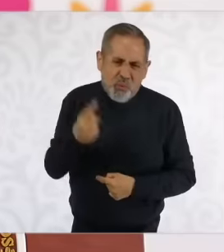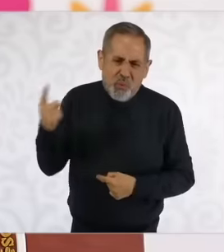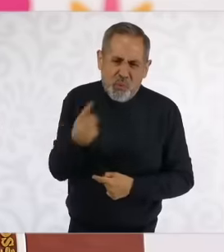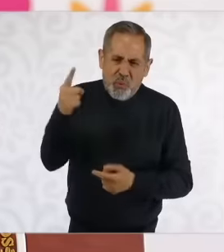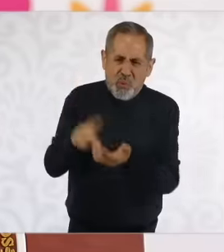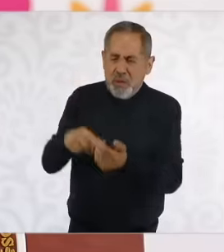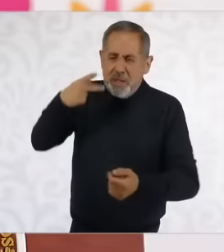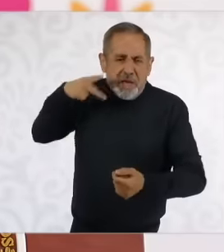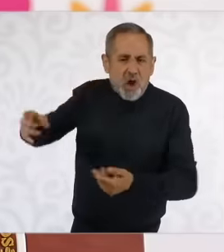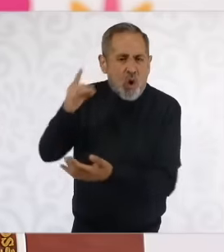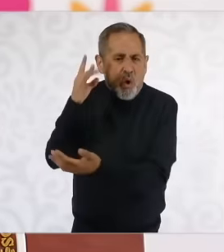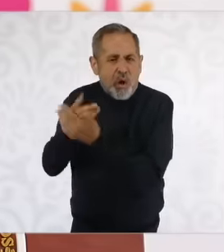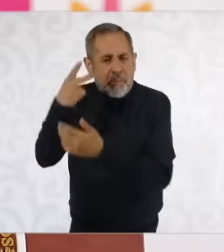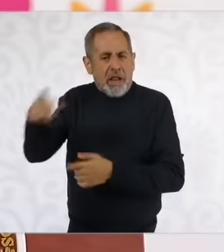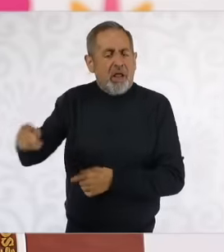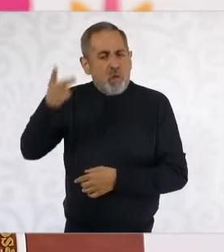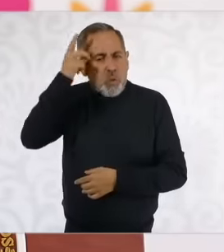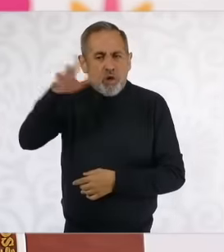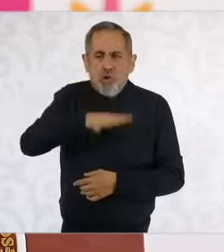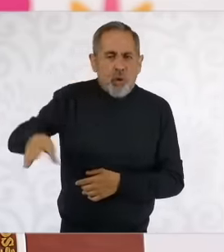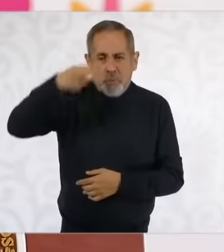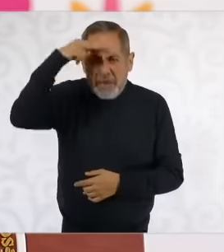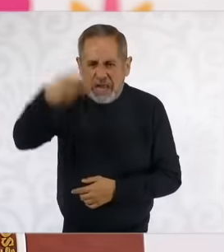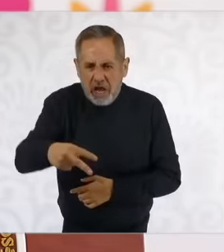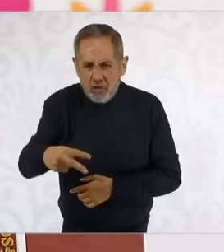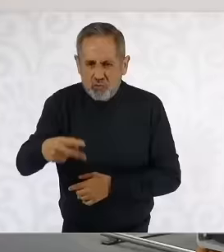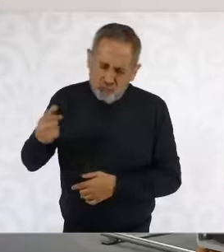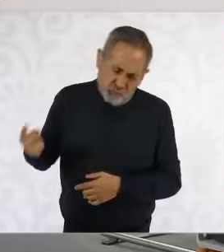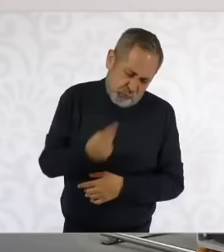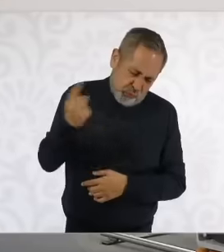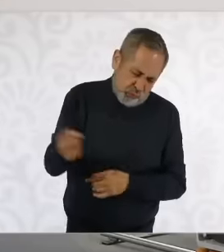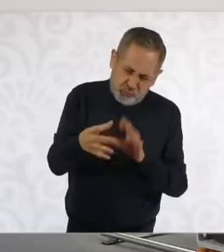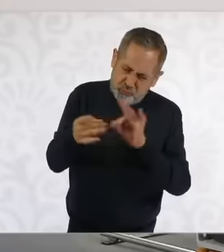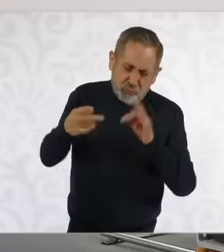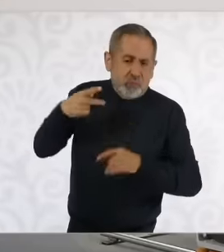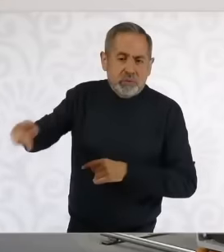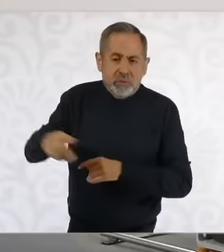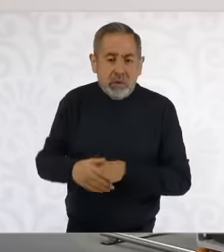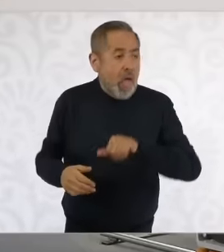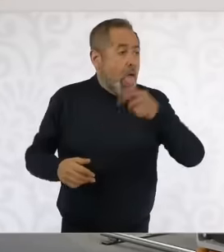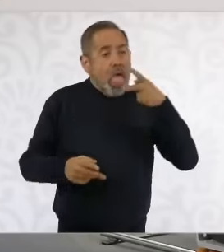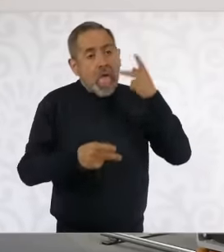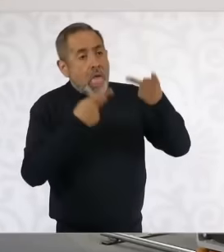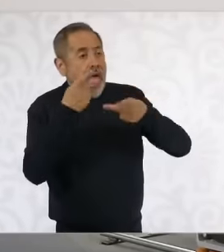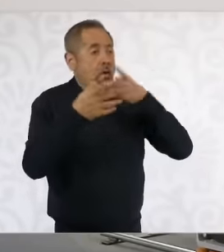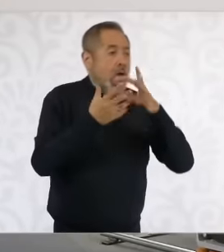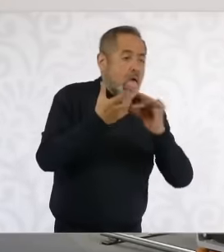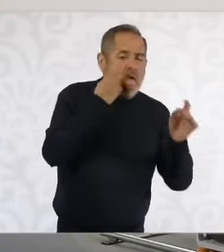the sole and exclusive property of the Mexican people. The rest of the speculations on the matter